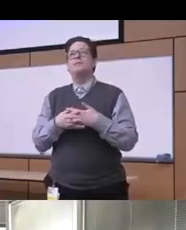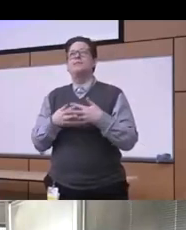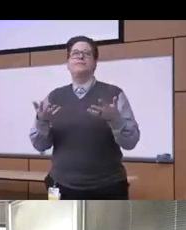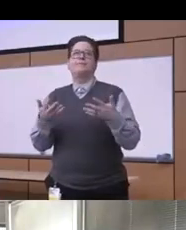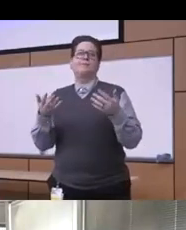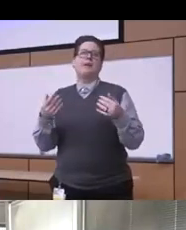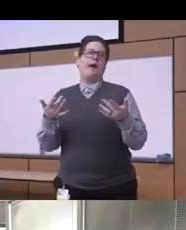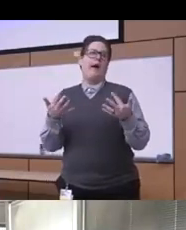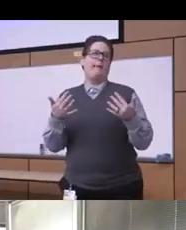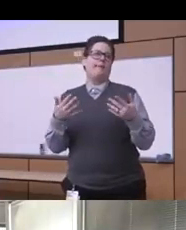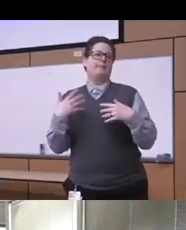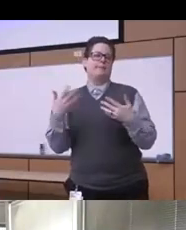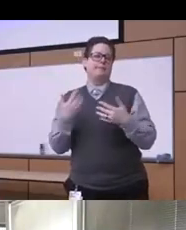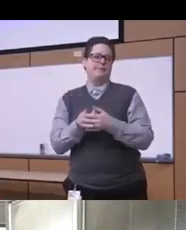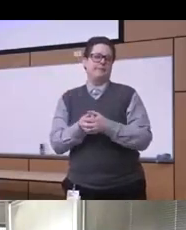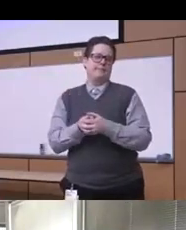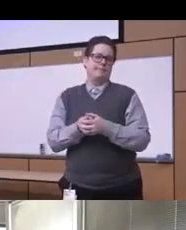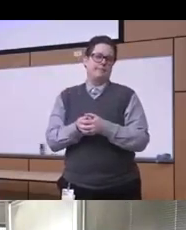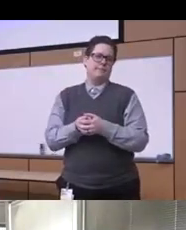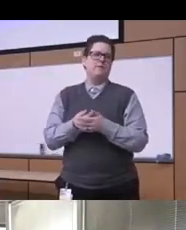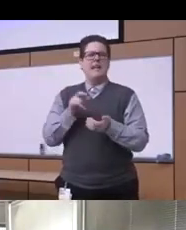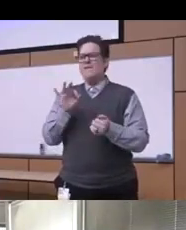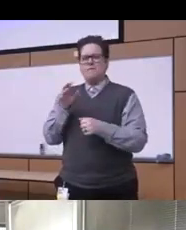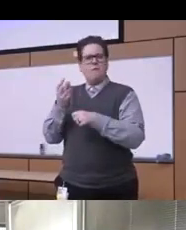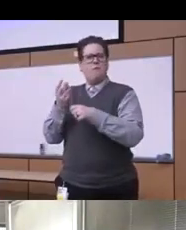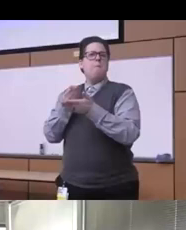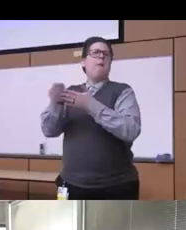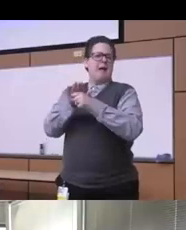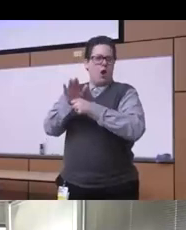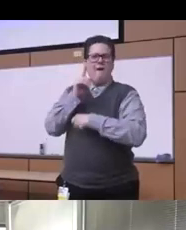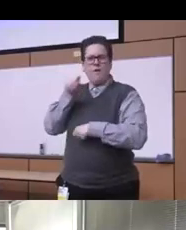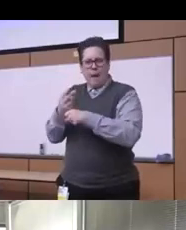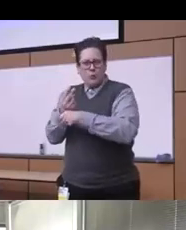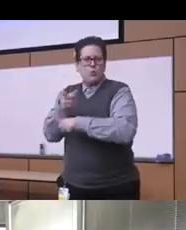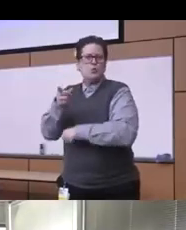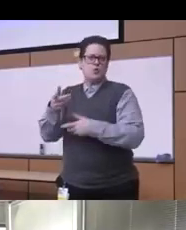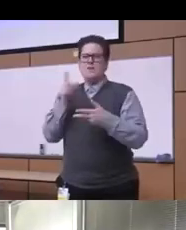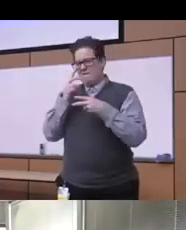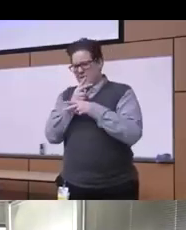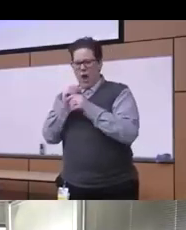of because they wanted to use you know and they see no other ways of doing it so we need to end